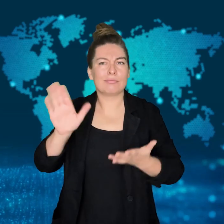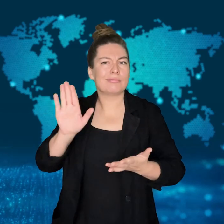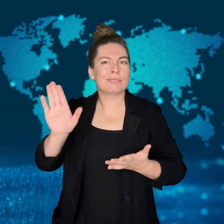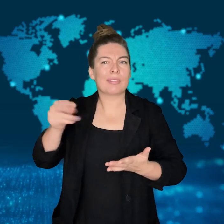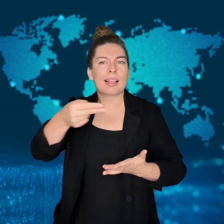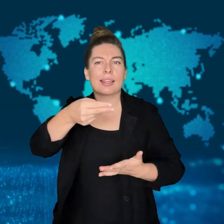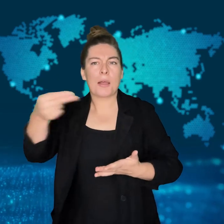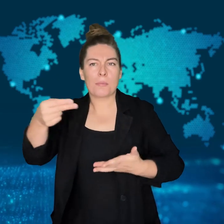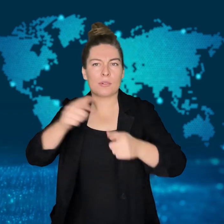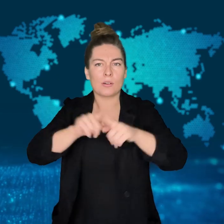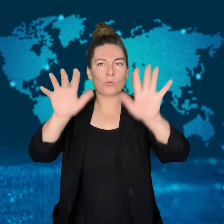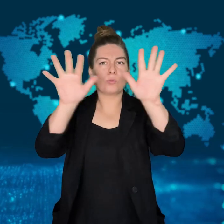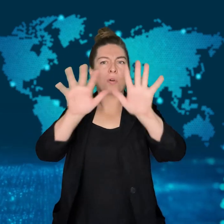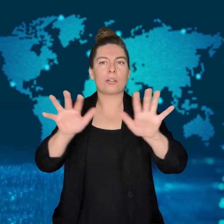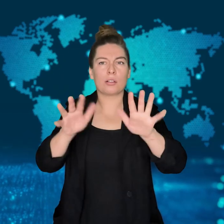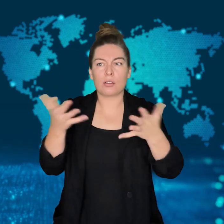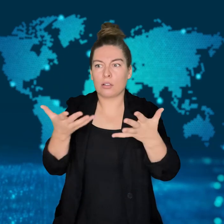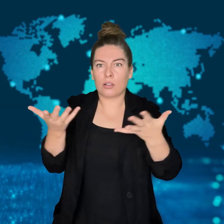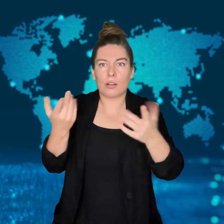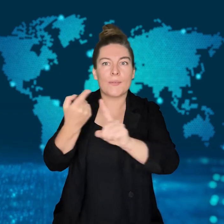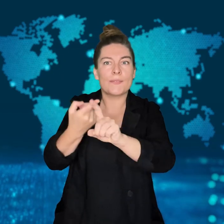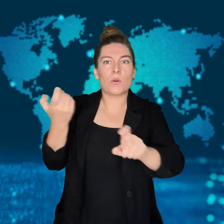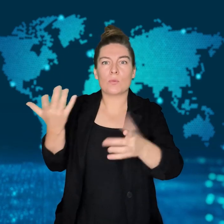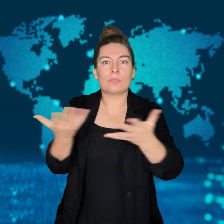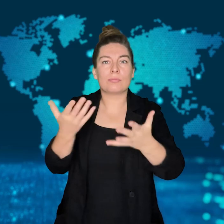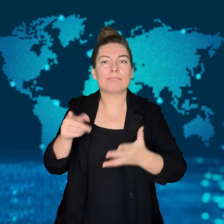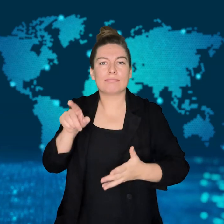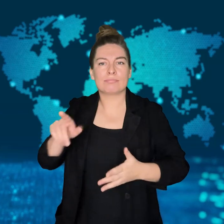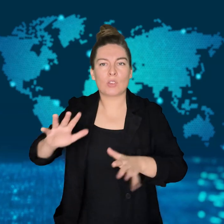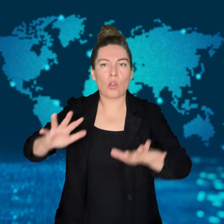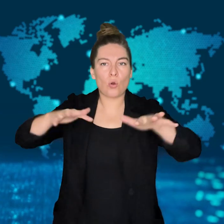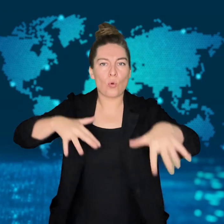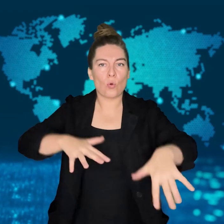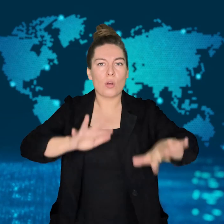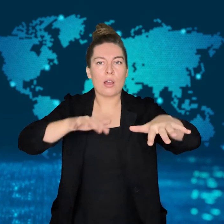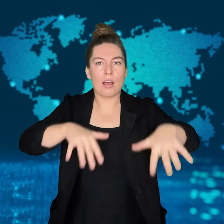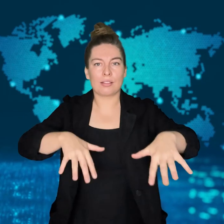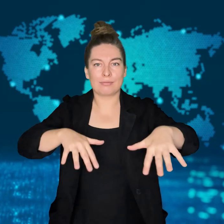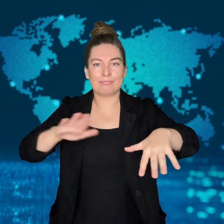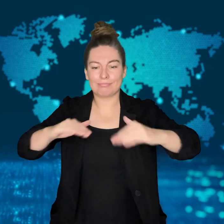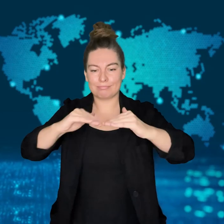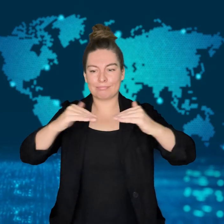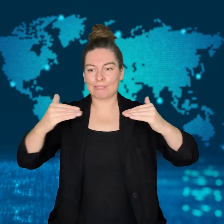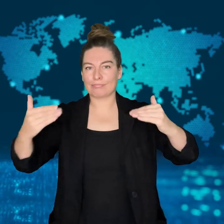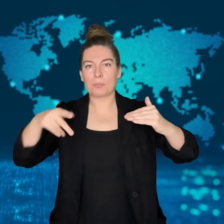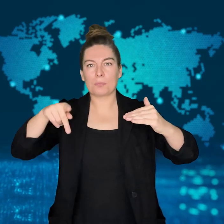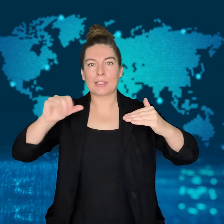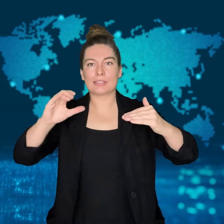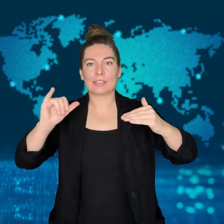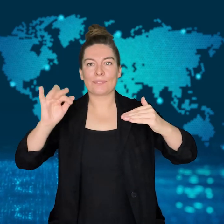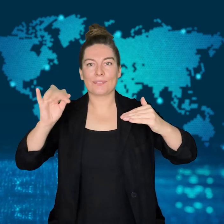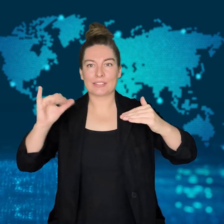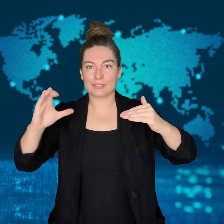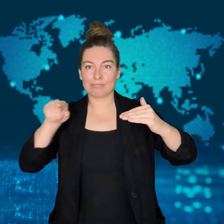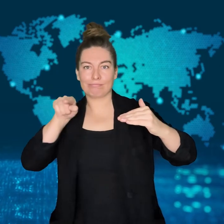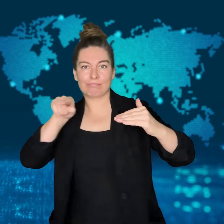The heavy rains have been caused by El NiÃ±o weather patterns.